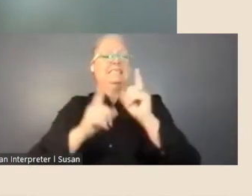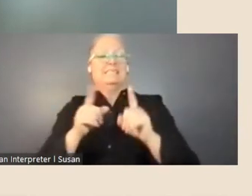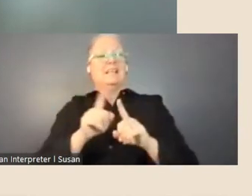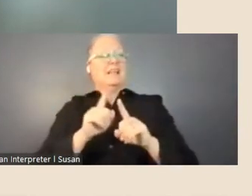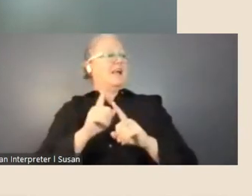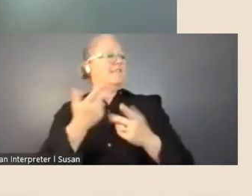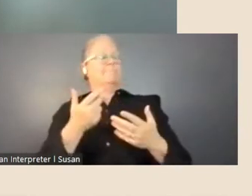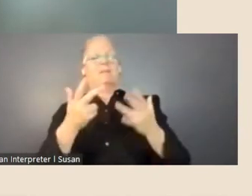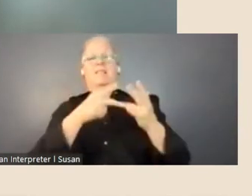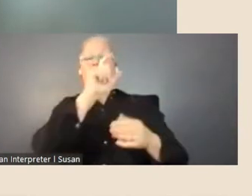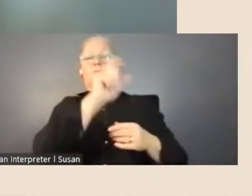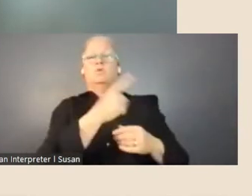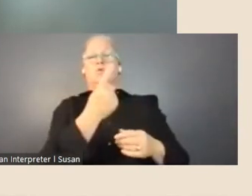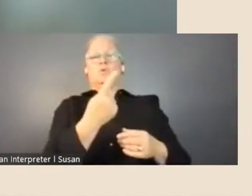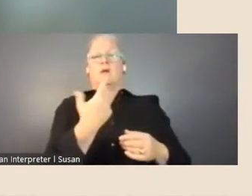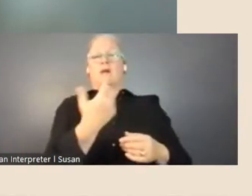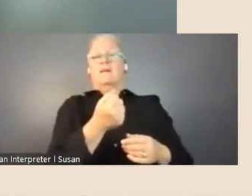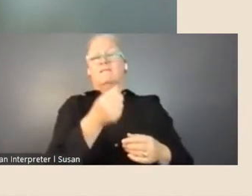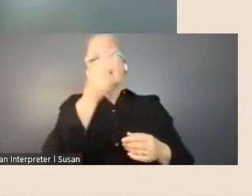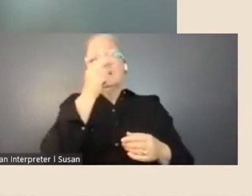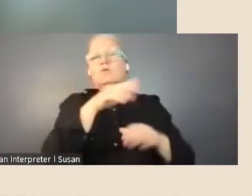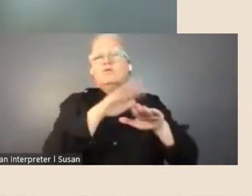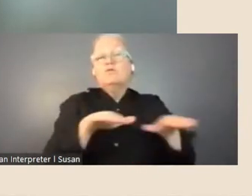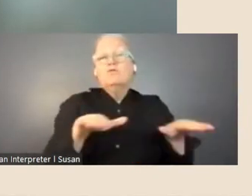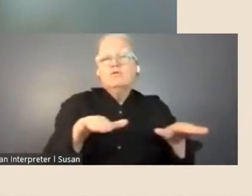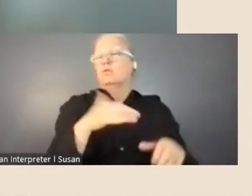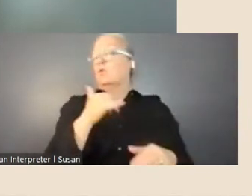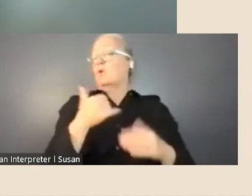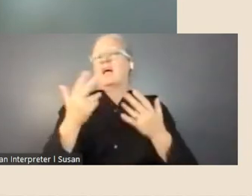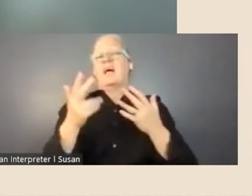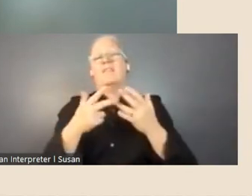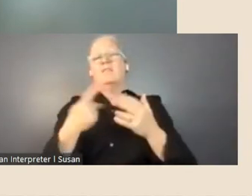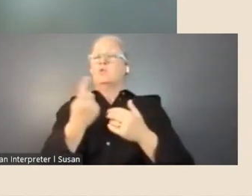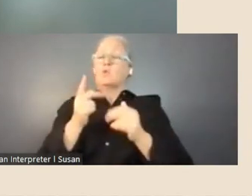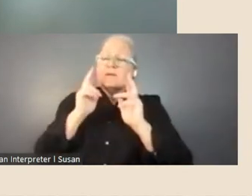who's living with young children or somebody who's got other caring responsibilities. So,